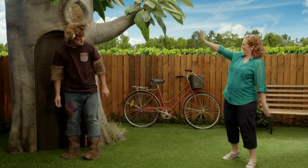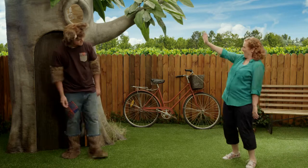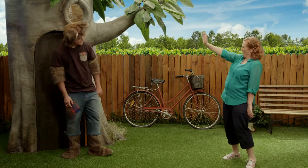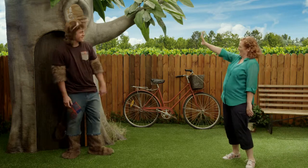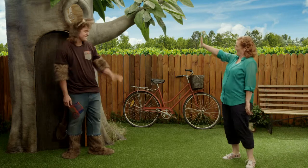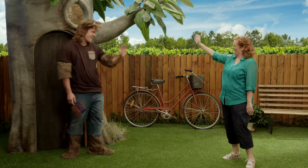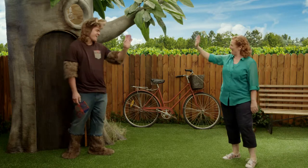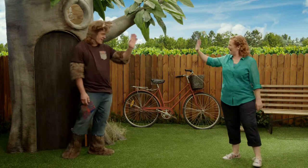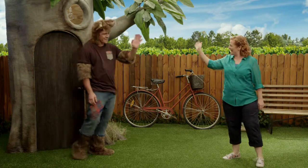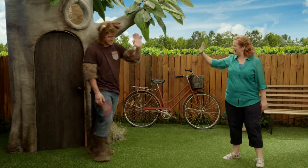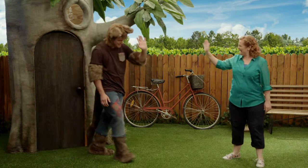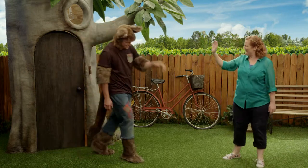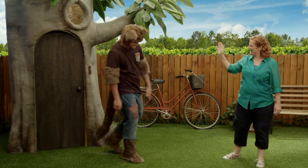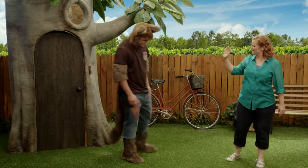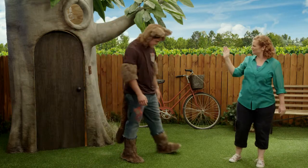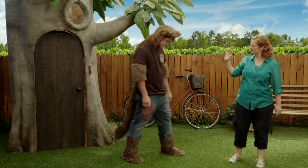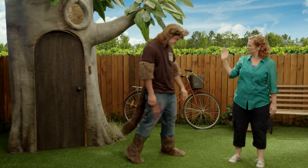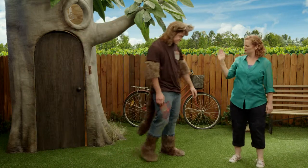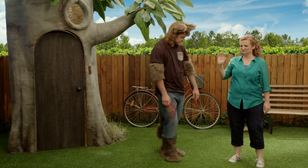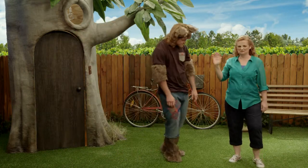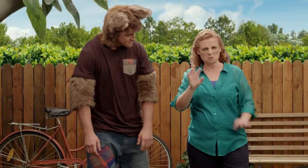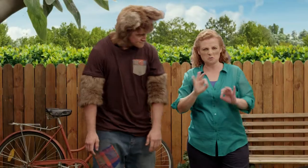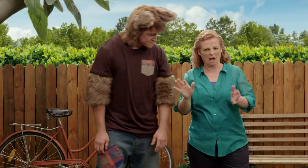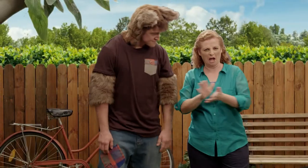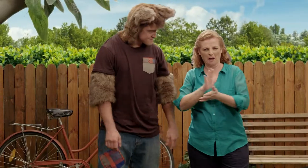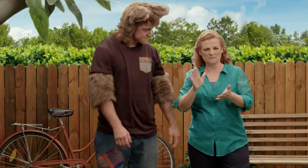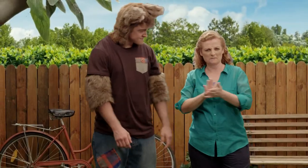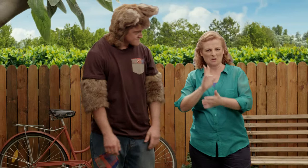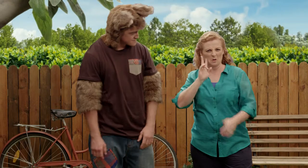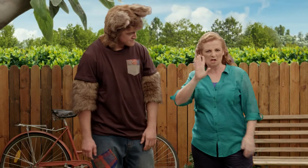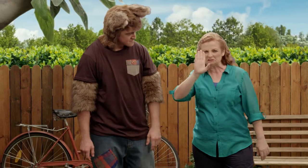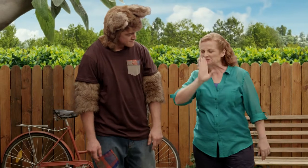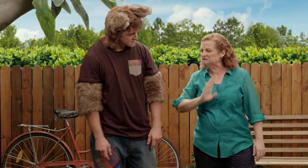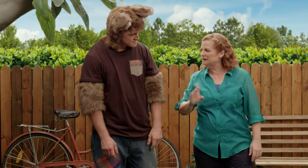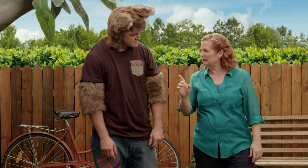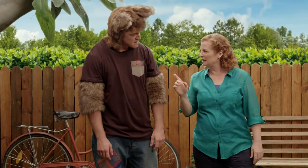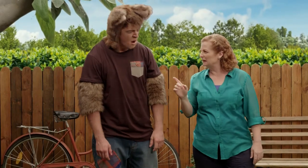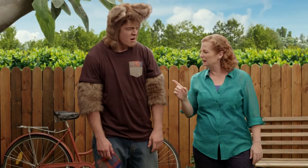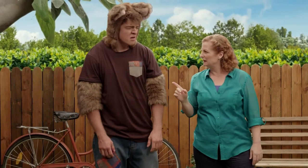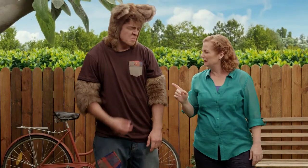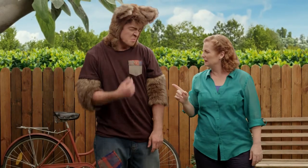Hello, Possum! Hi, Sally. You don't look very happy. You look sad.